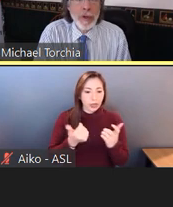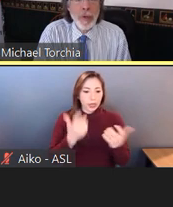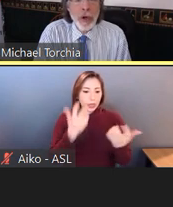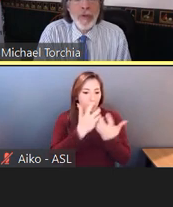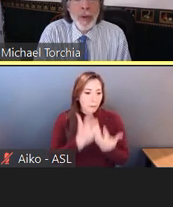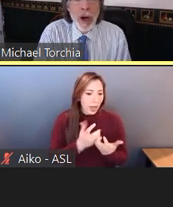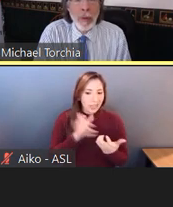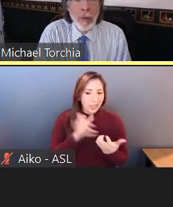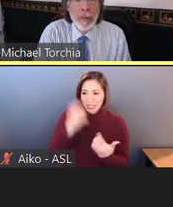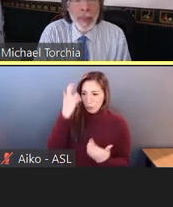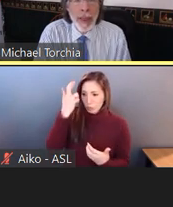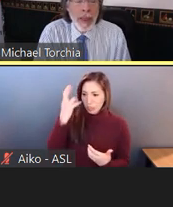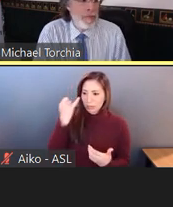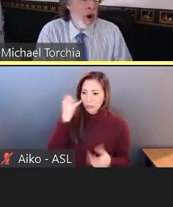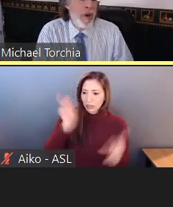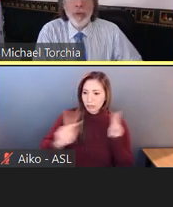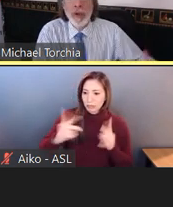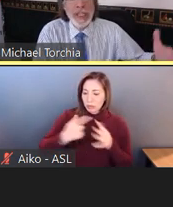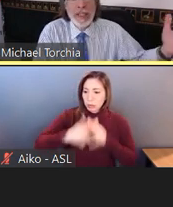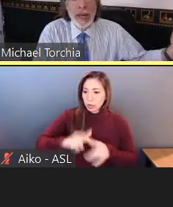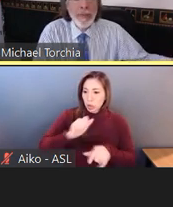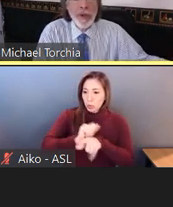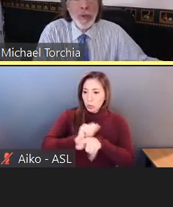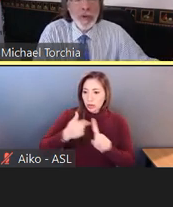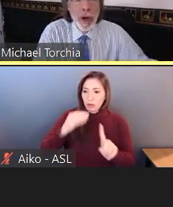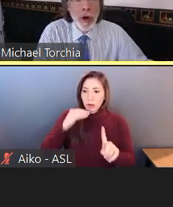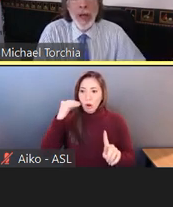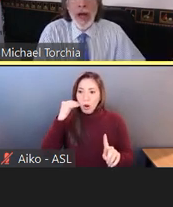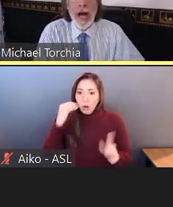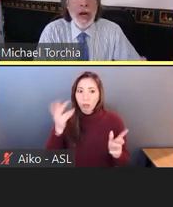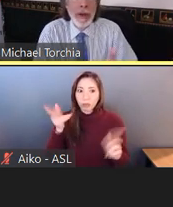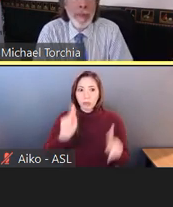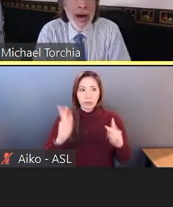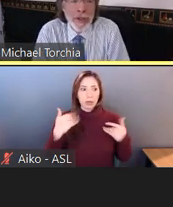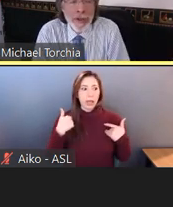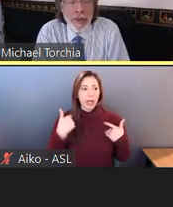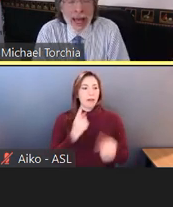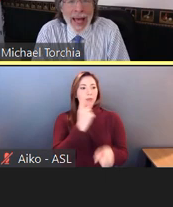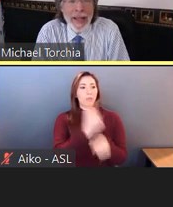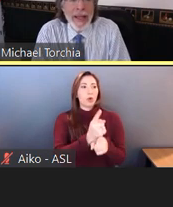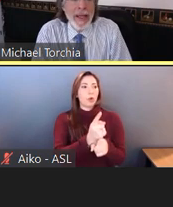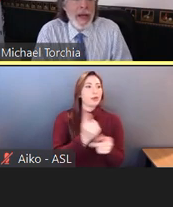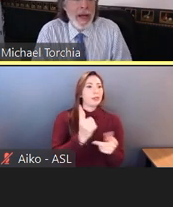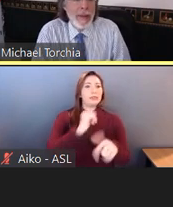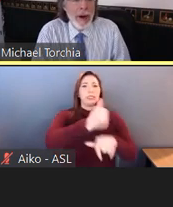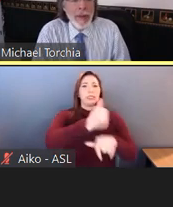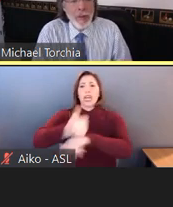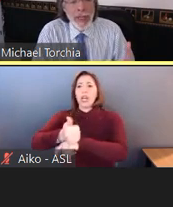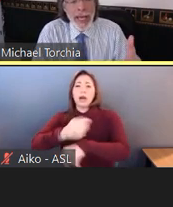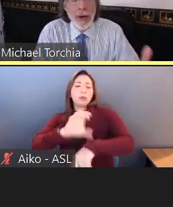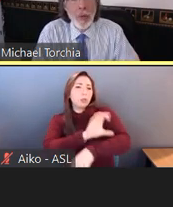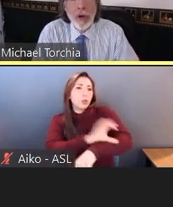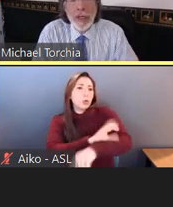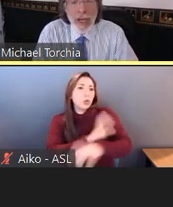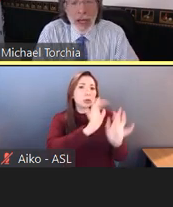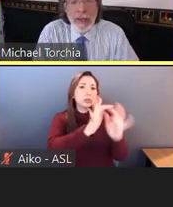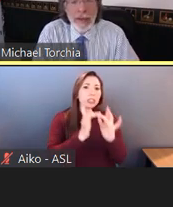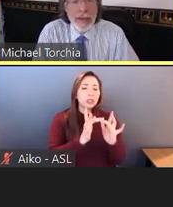to work from home. Are they really set up to work from home? How do you monitor that? Are they really getting work done?